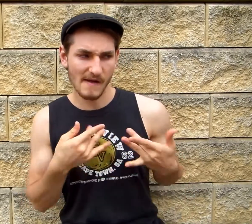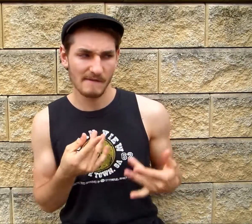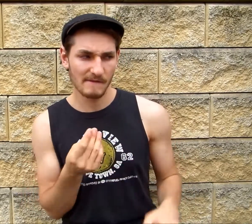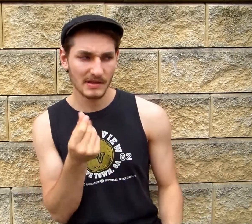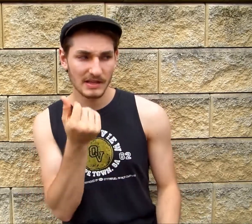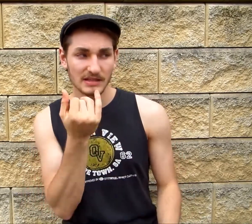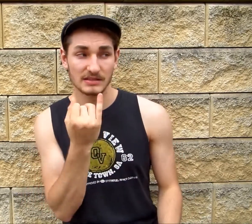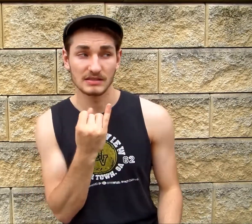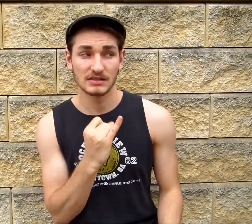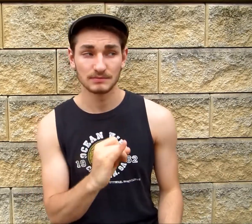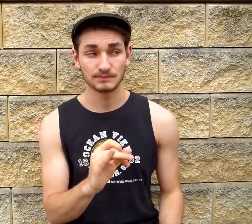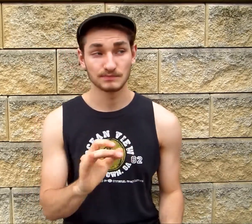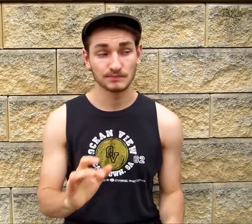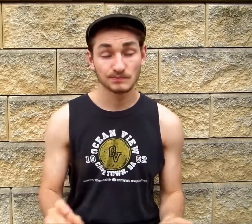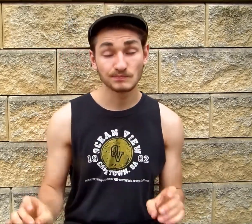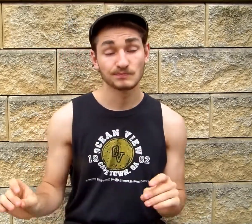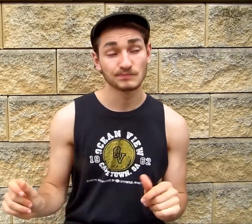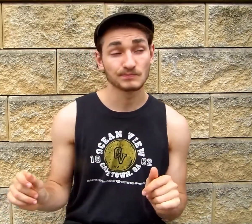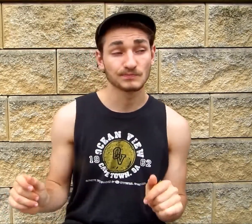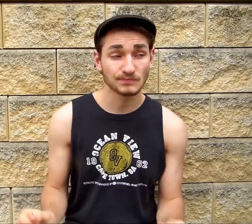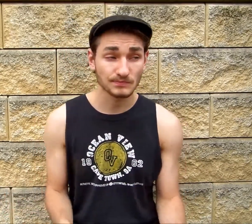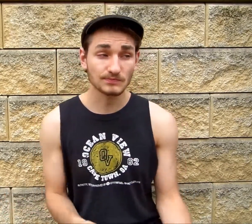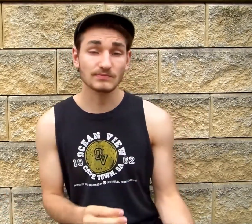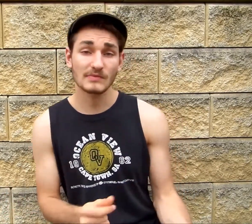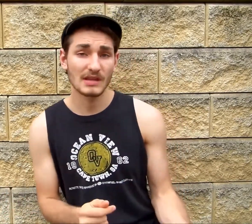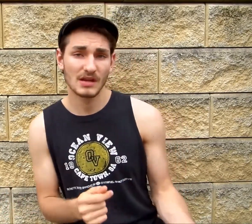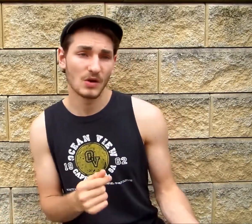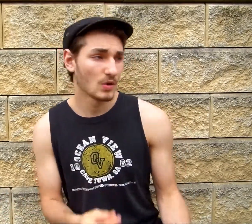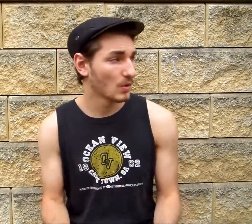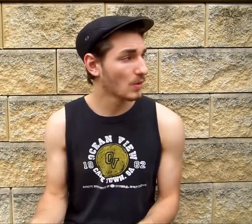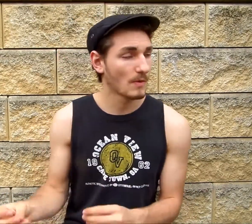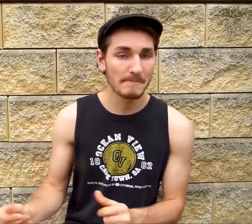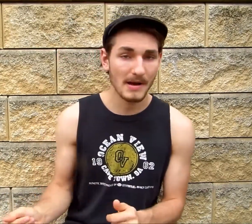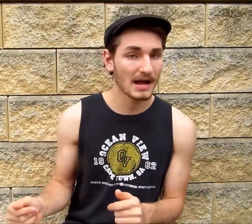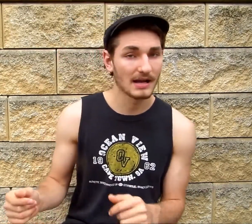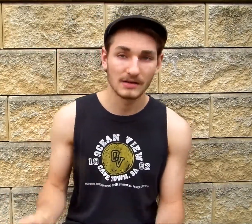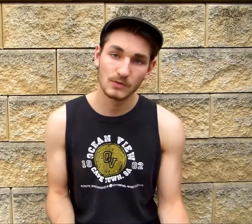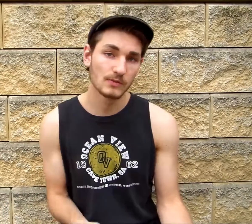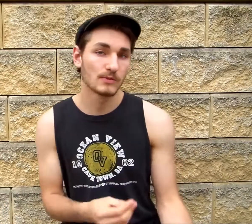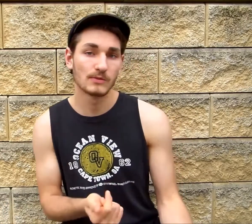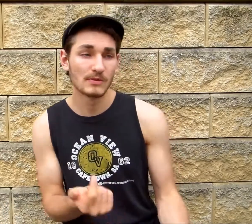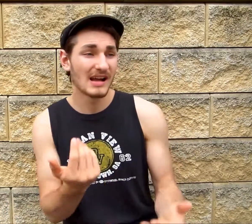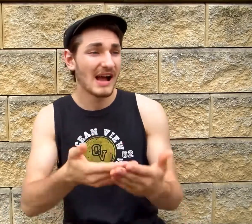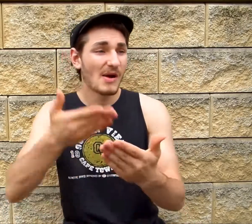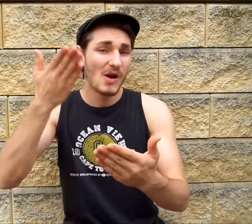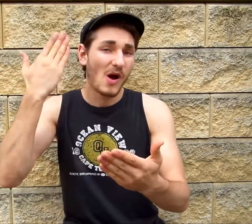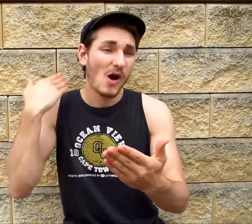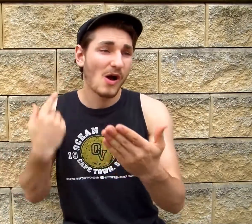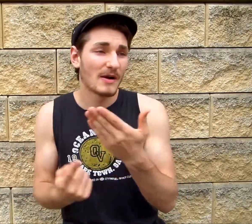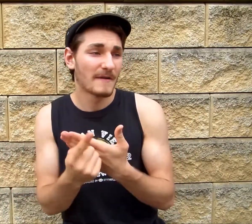I've been feelin' it lately, baby How long has this been goin' on?